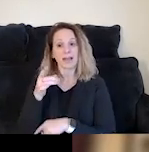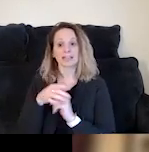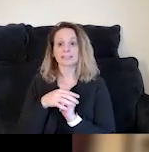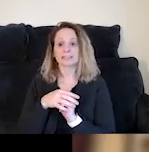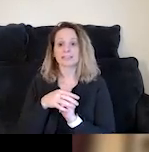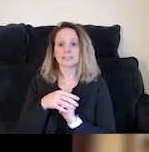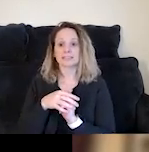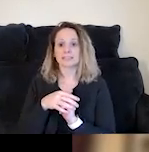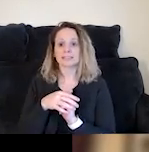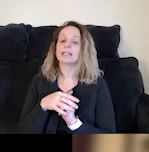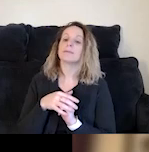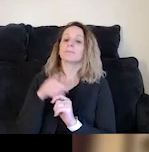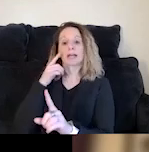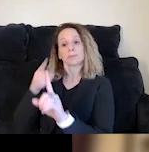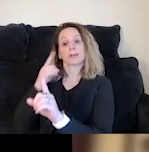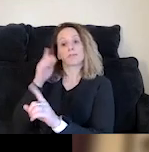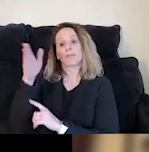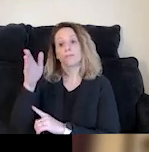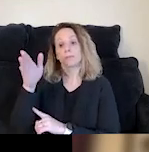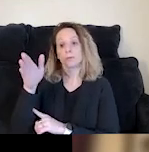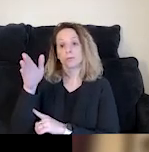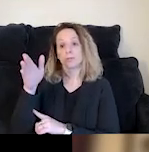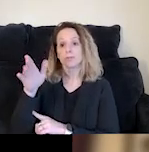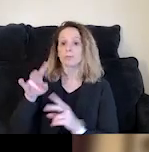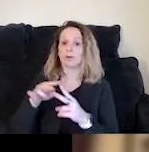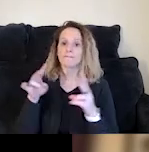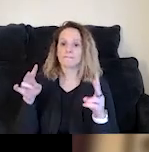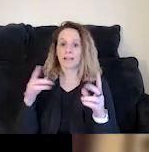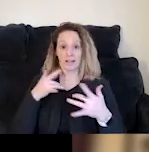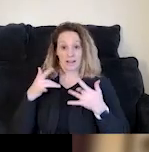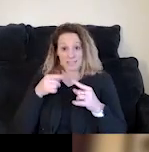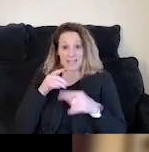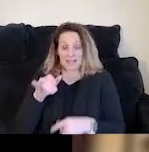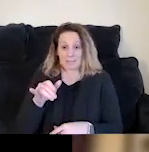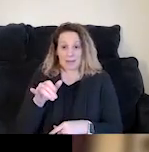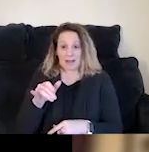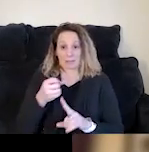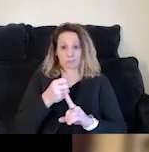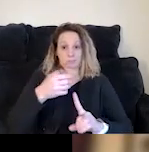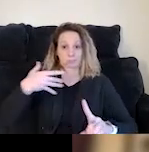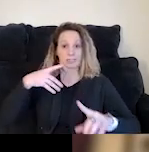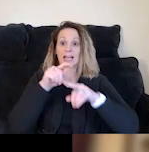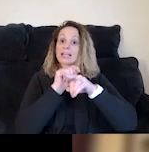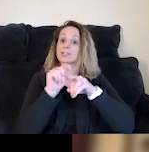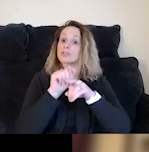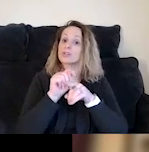another aspiration for the future that we're very excited about, which is to expand our training and consultant services